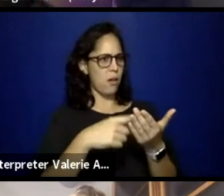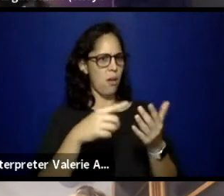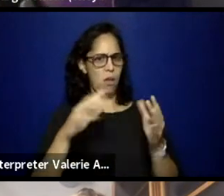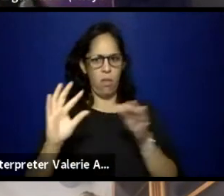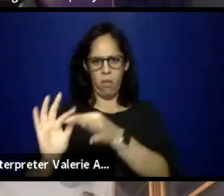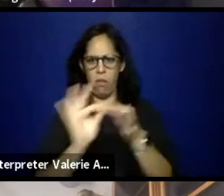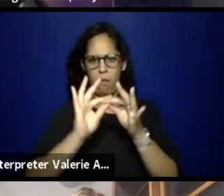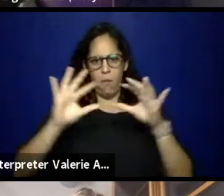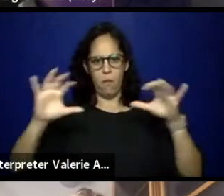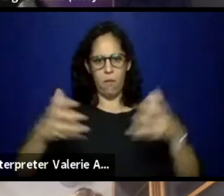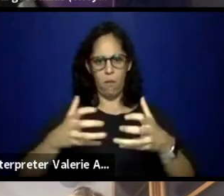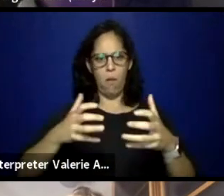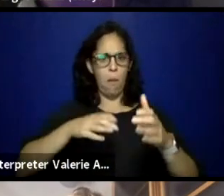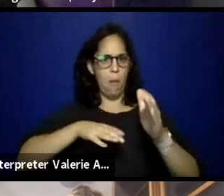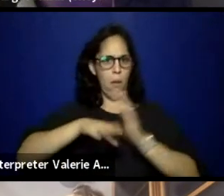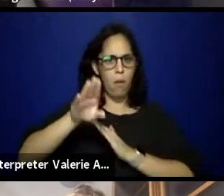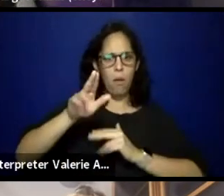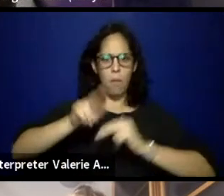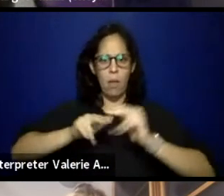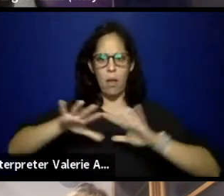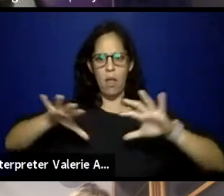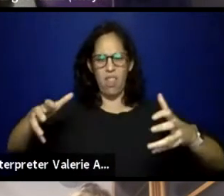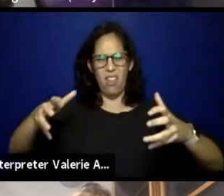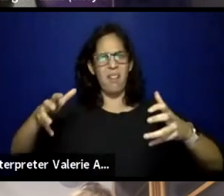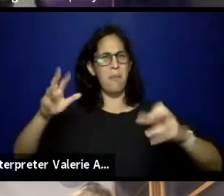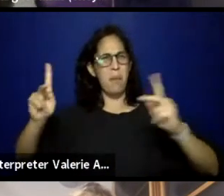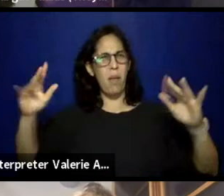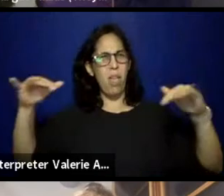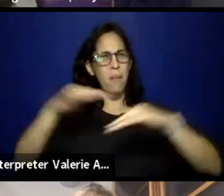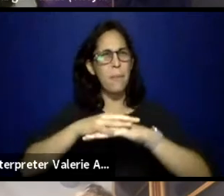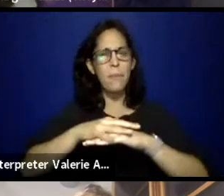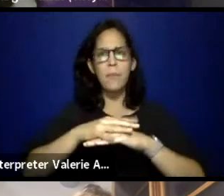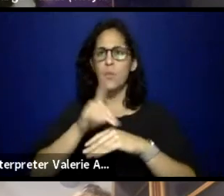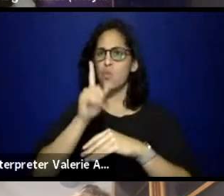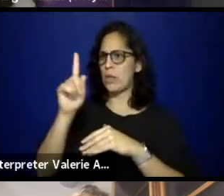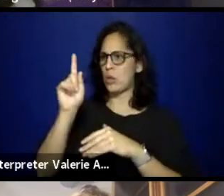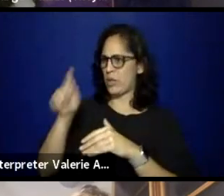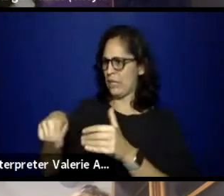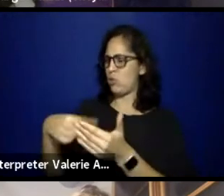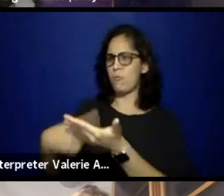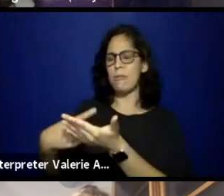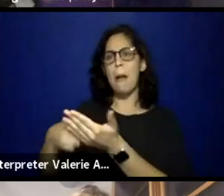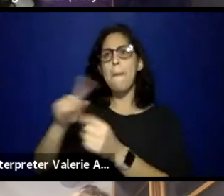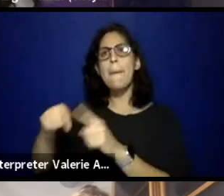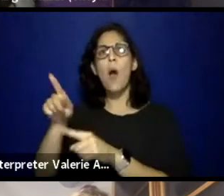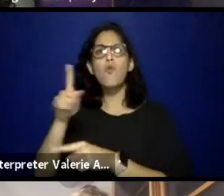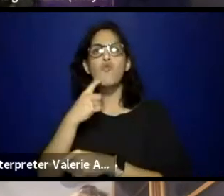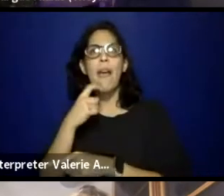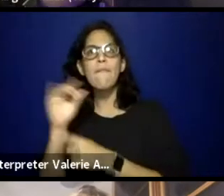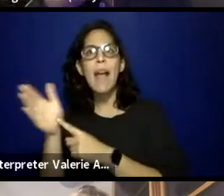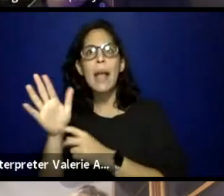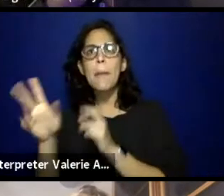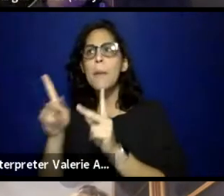so that folks who are creating these relationships with other theatrical organizations